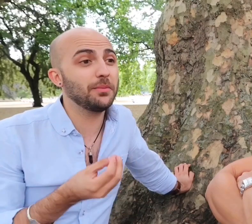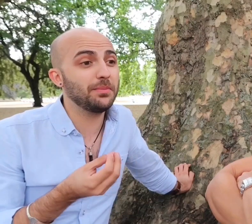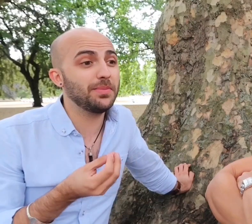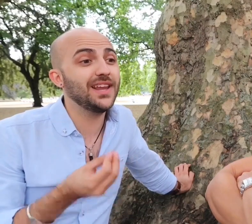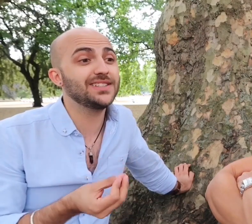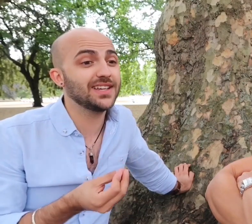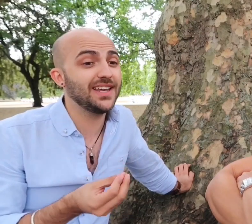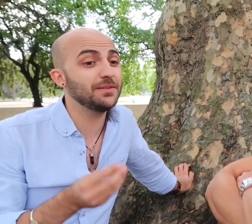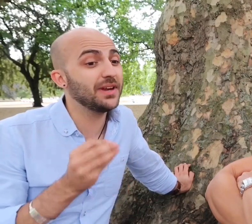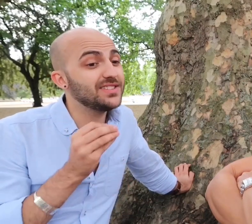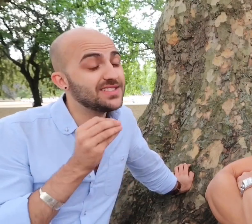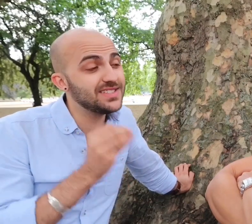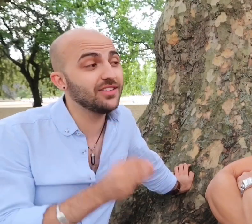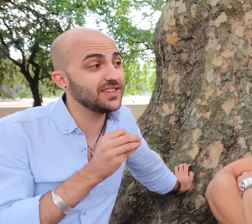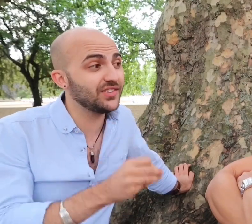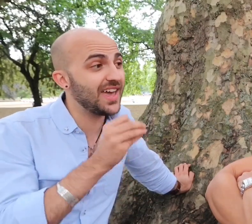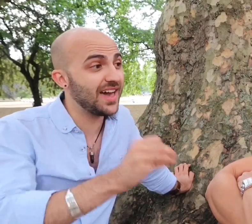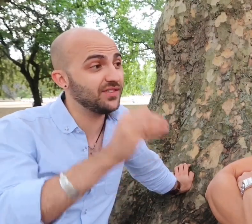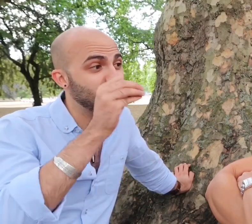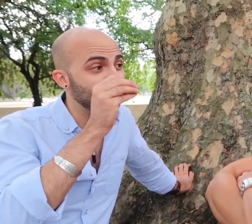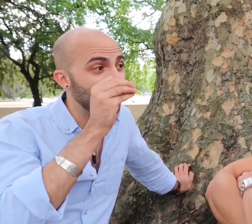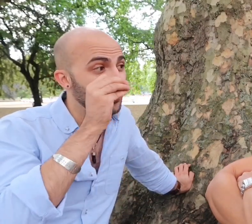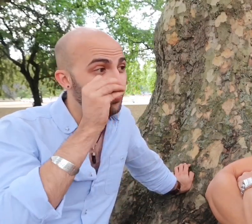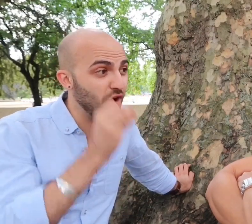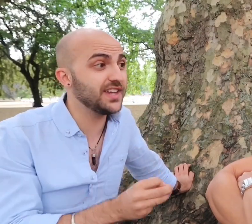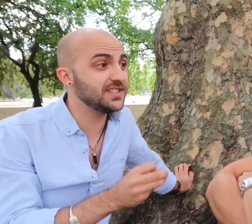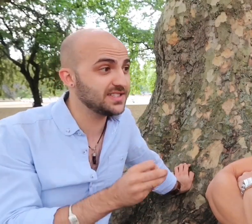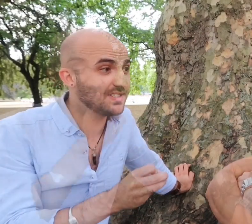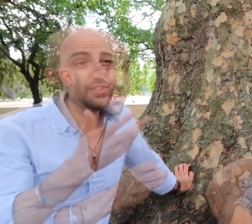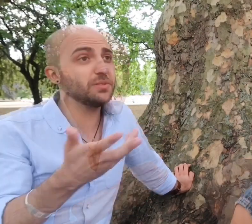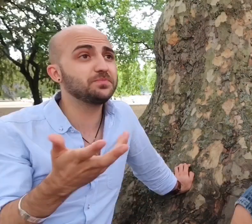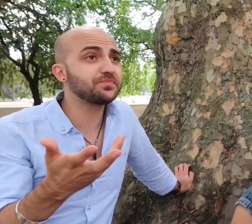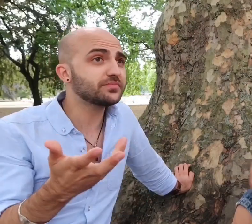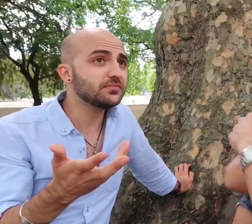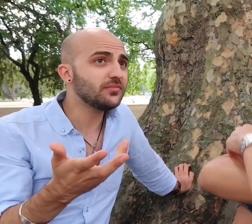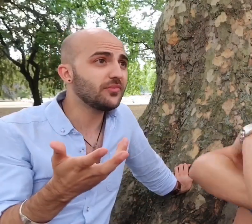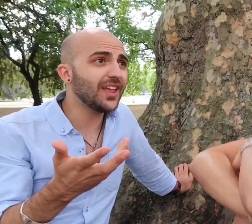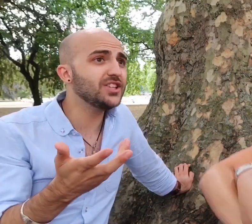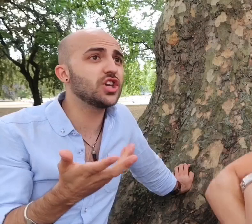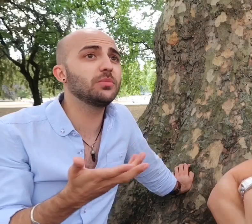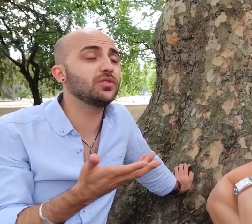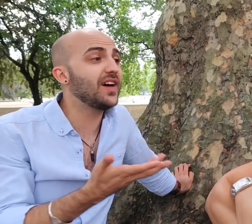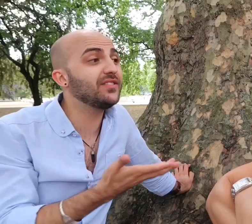politically but it still doesn't have its own rights..even in terms of having